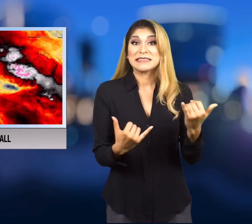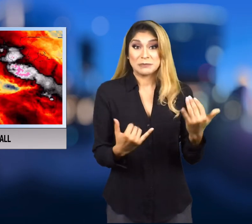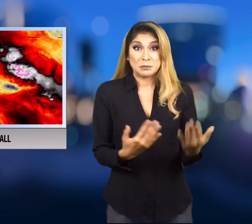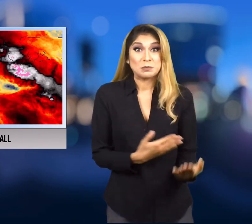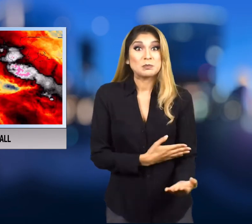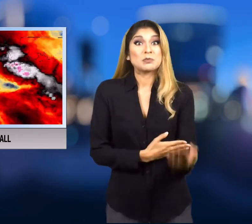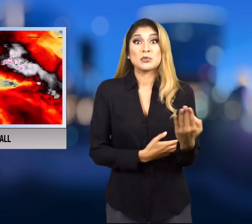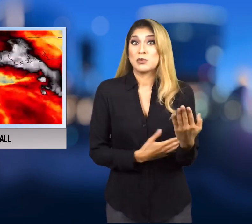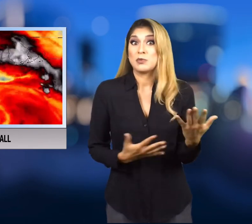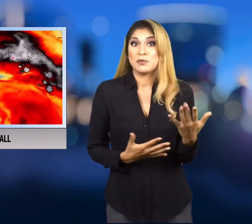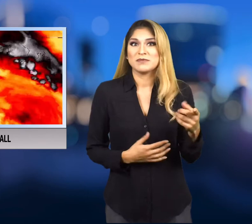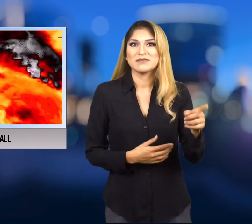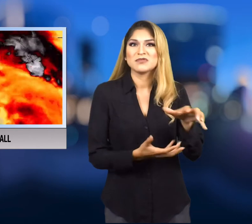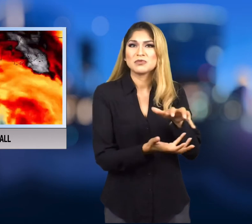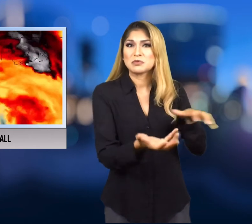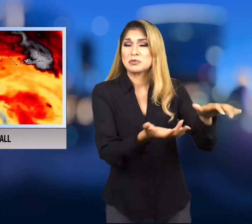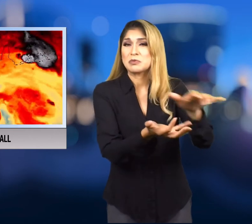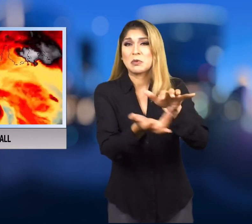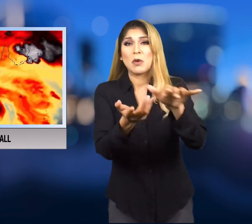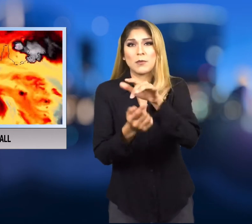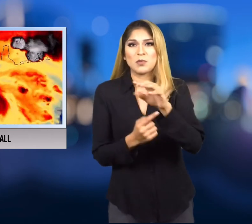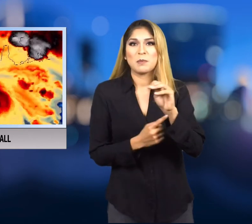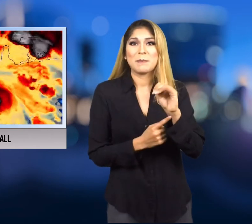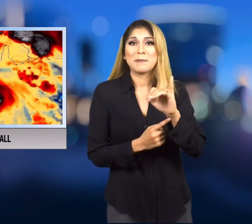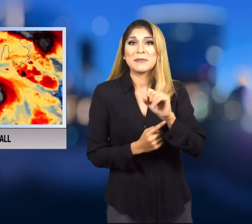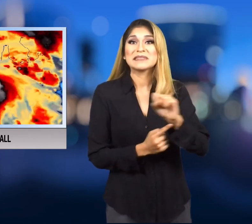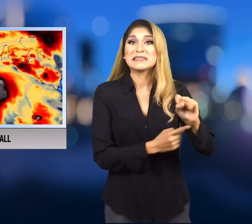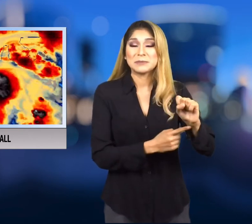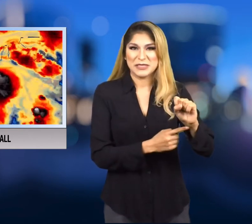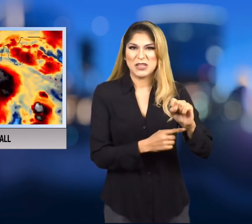This morning it made a second landfall in Mississippi.